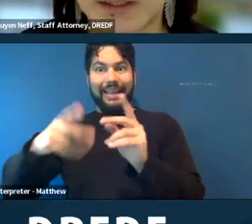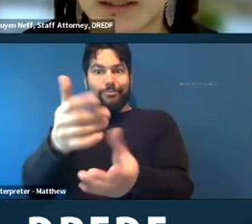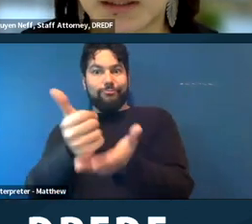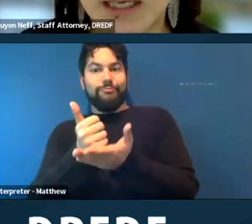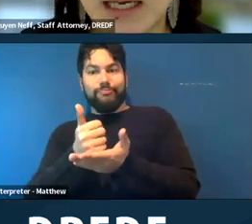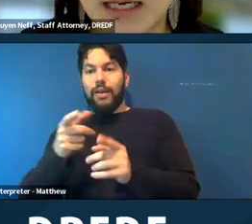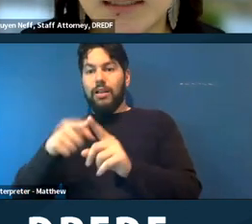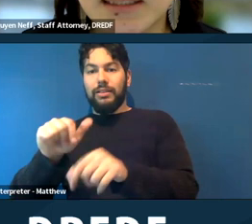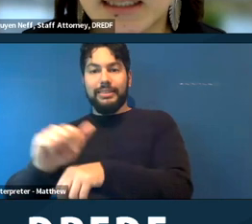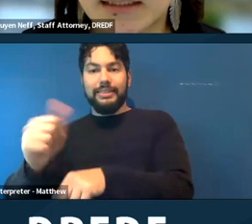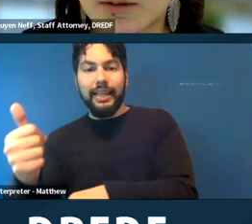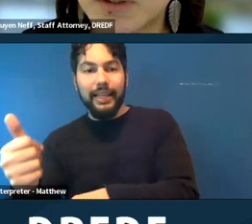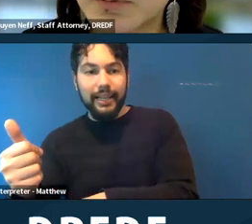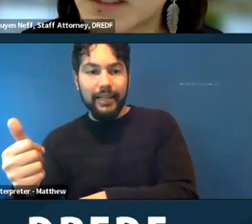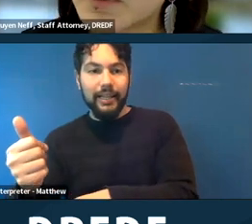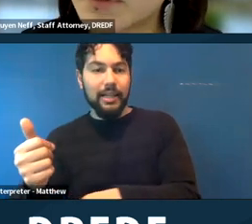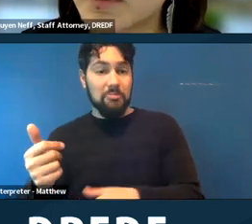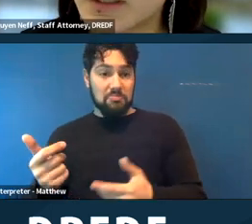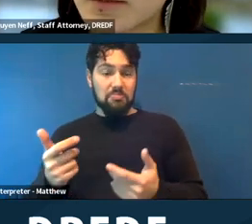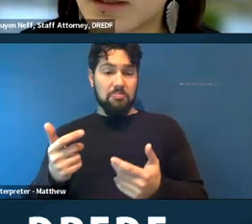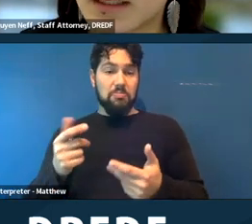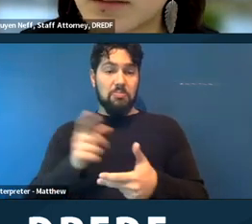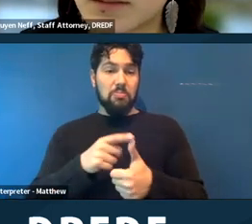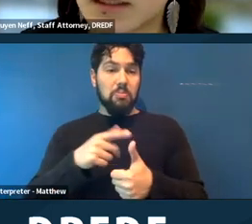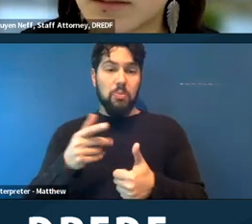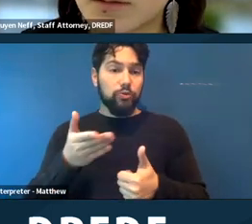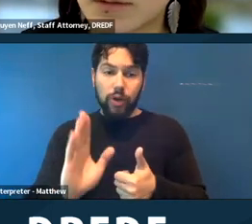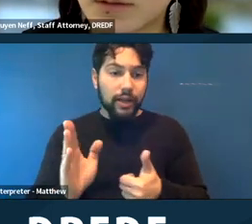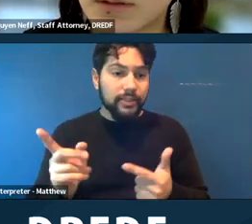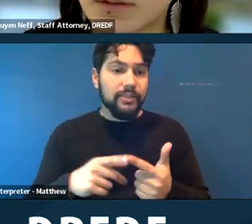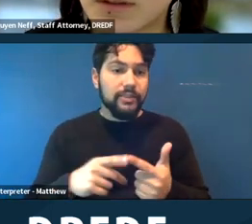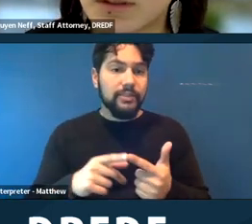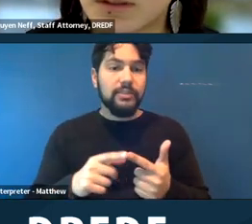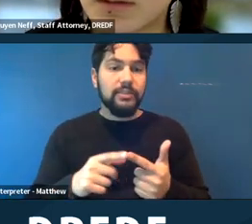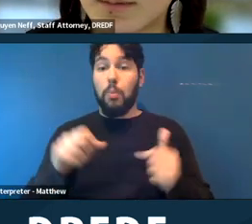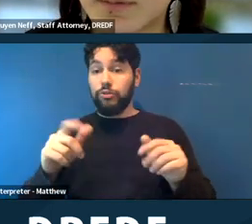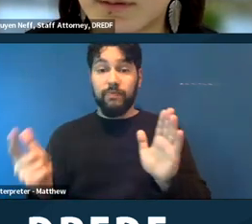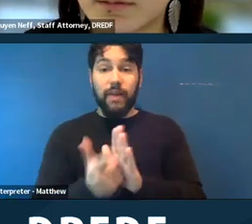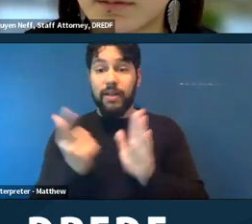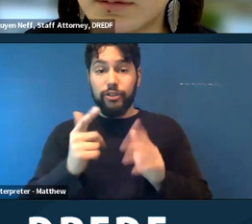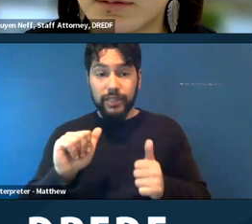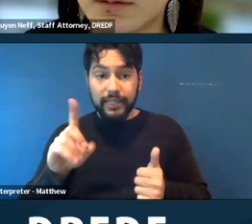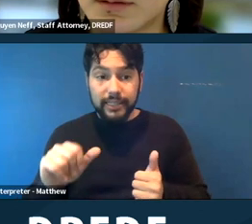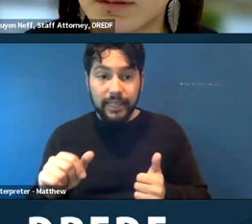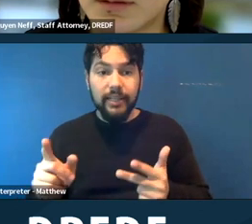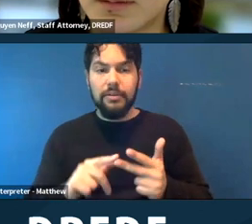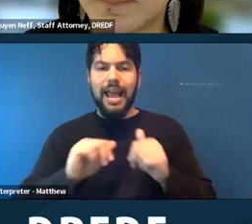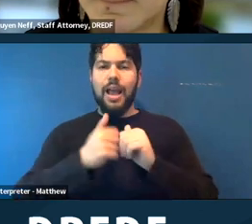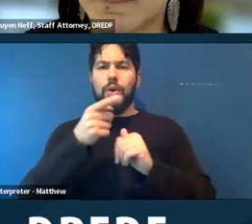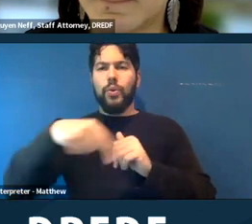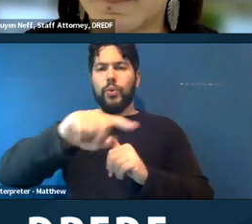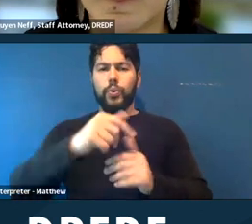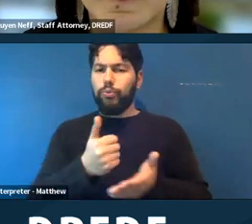but Diana, are people able to raise their hands and answer the hypothetical?